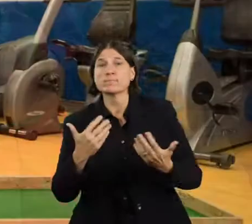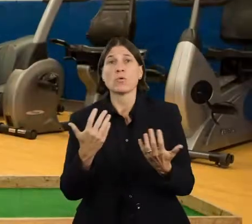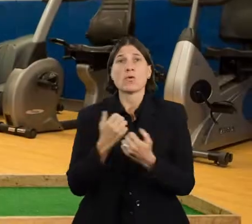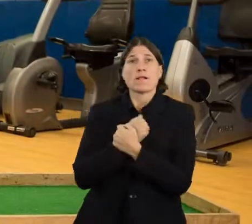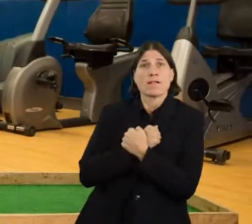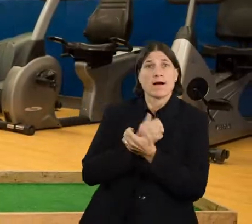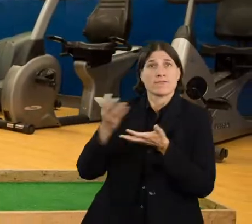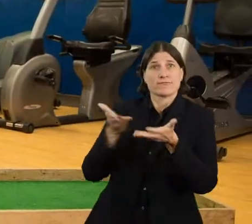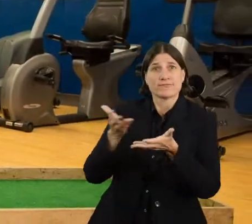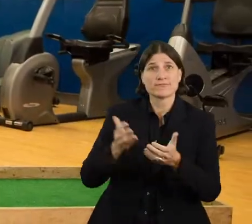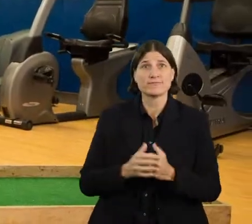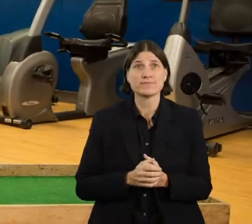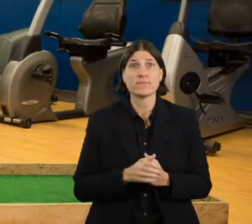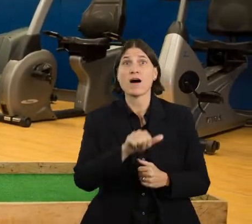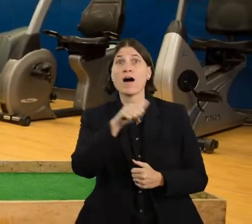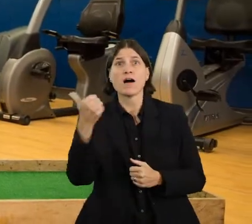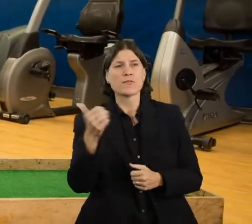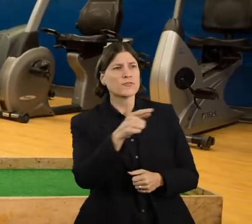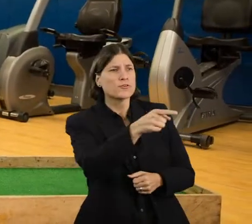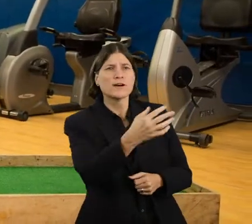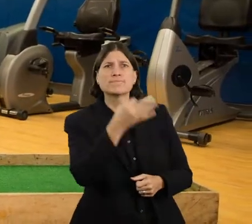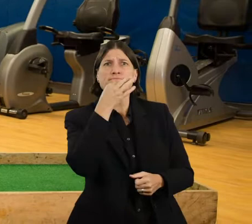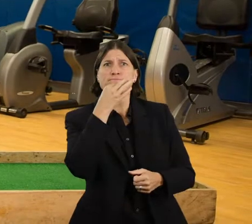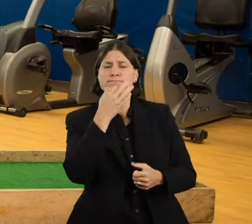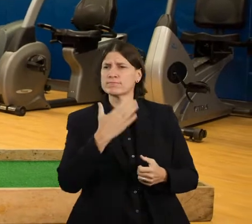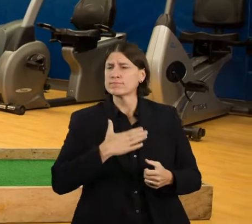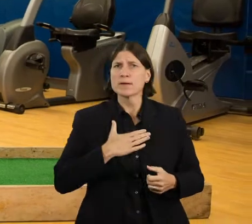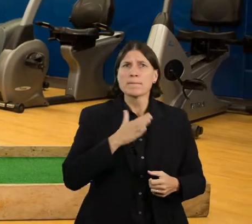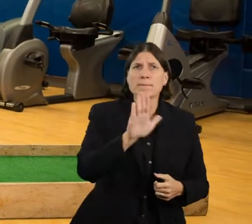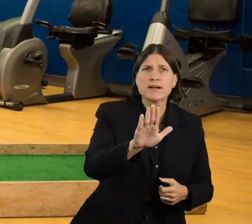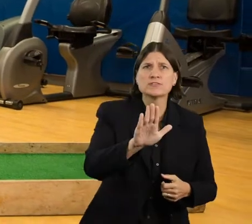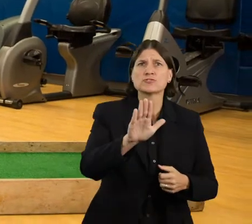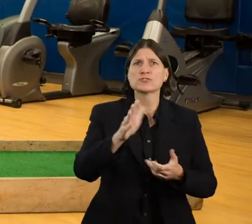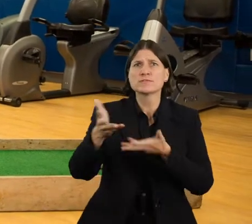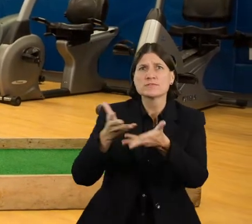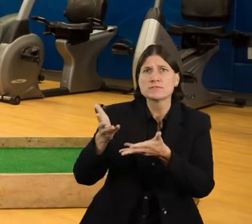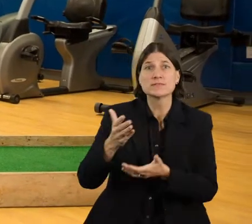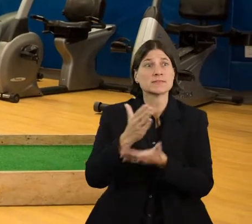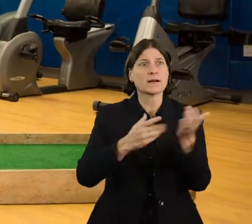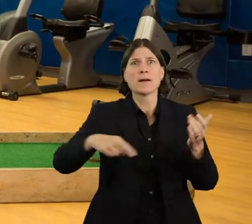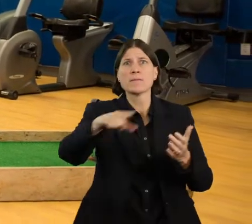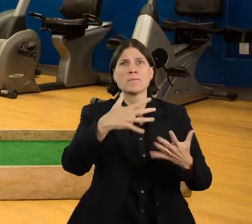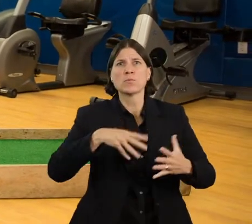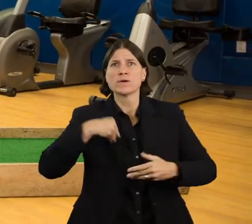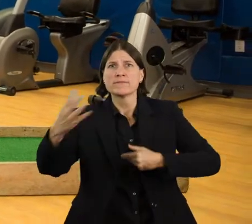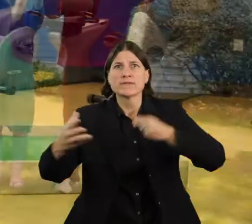We want to encourage the people we support, and each other, to enjoy the good things available in life,